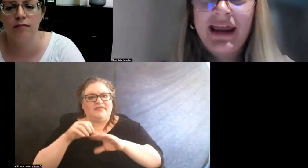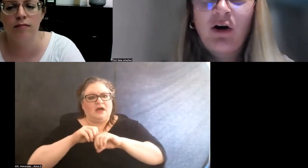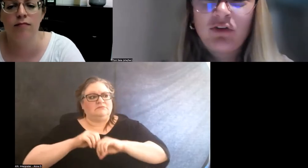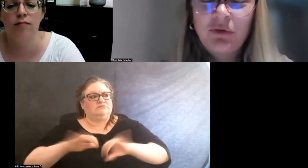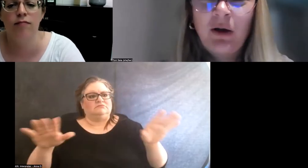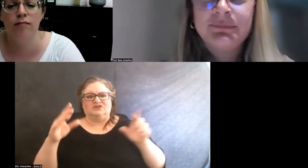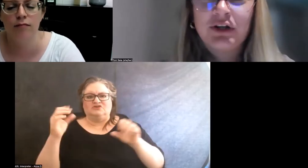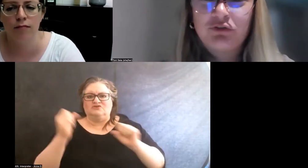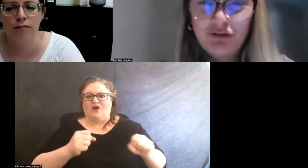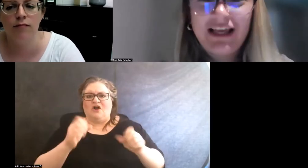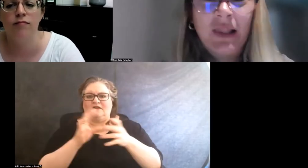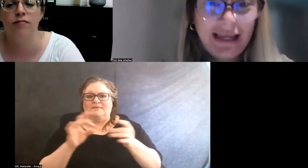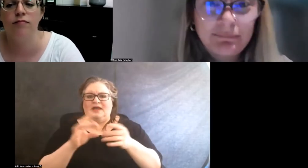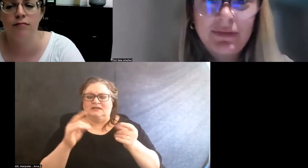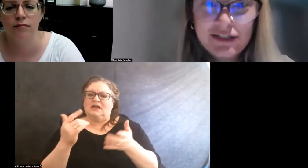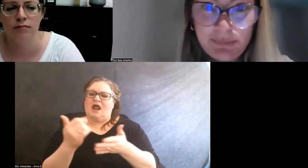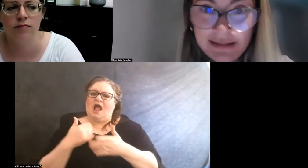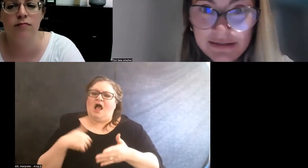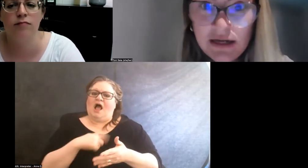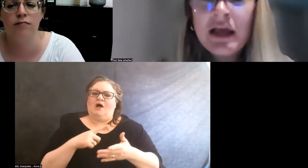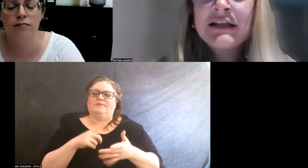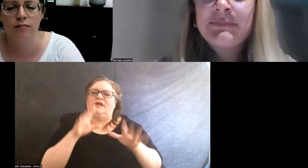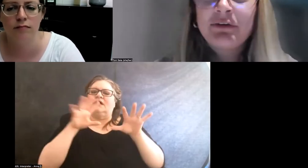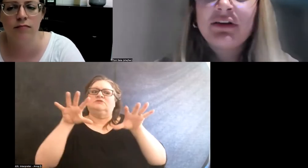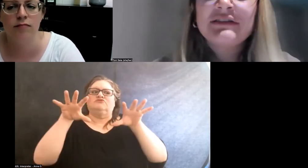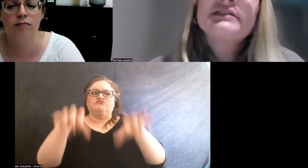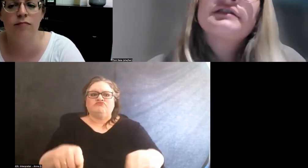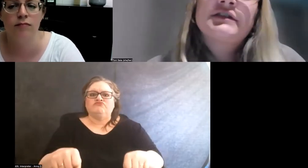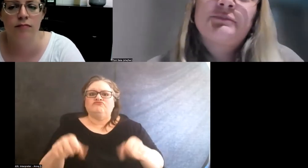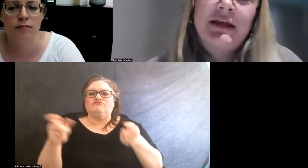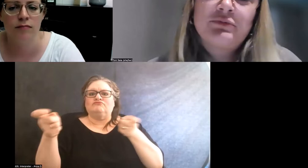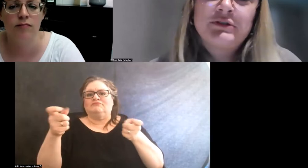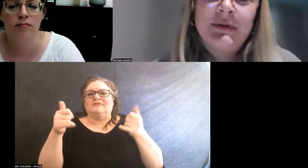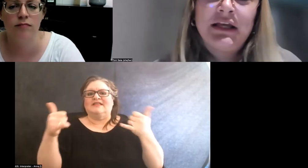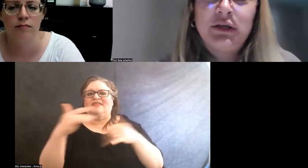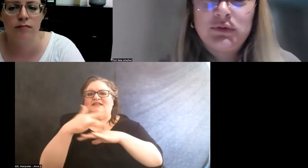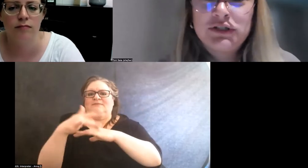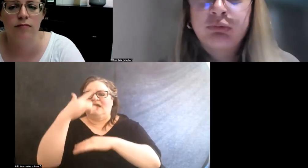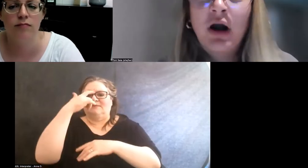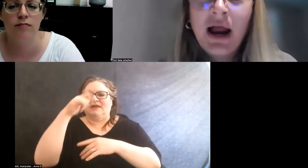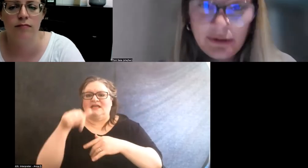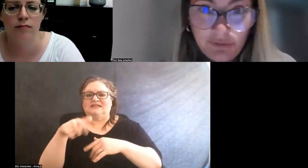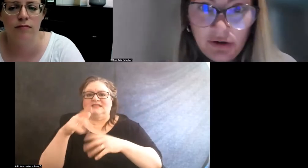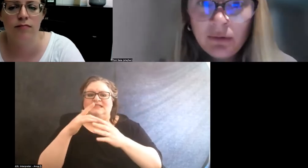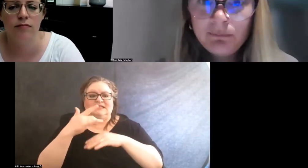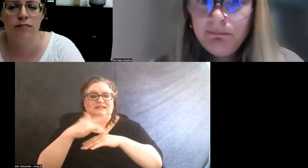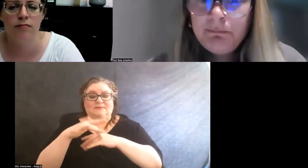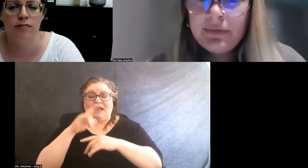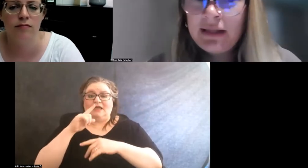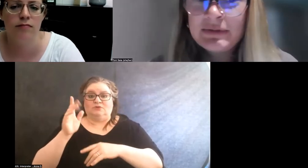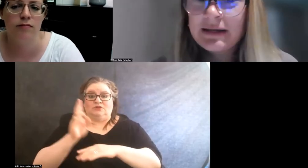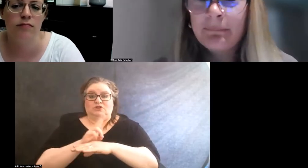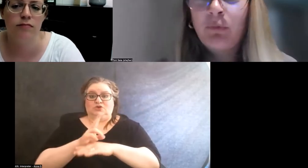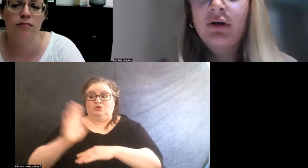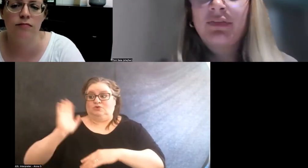It also helped us reclaim the space, especially since the space was being used prior. It was important